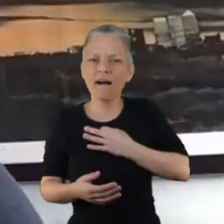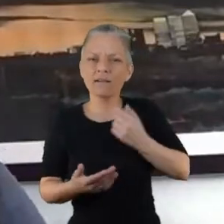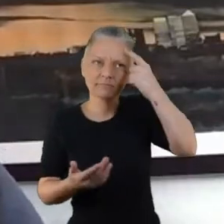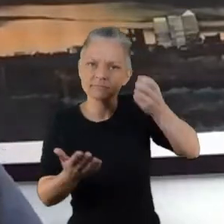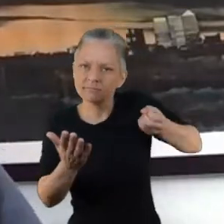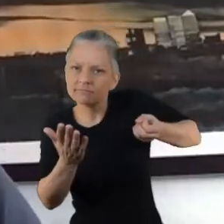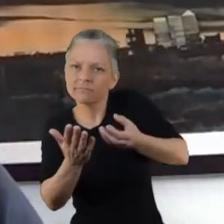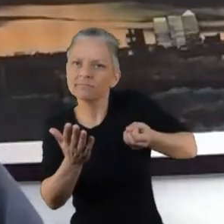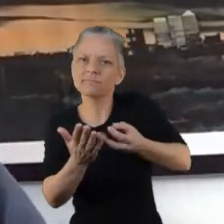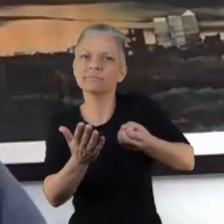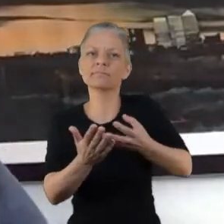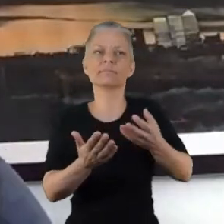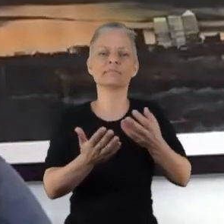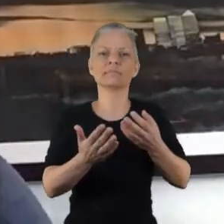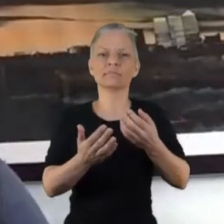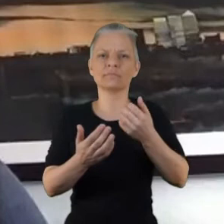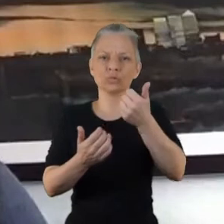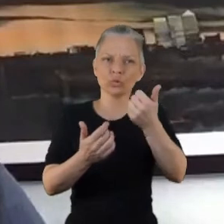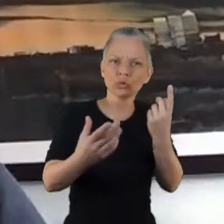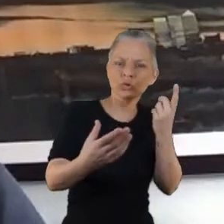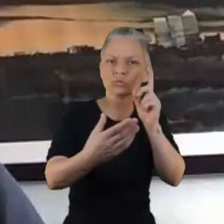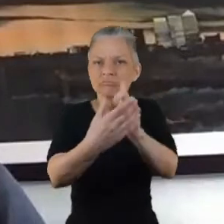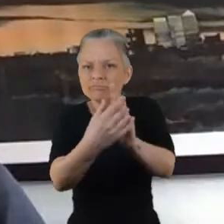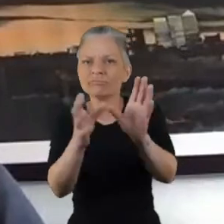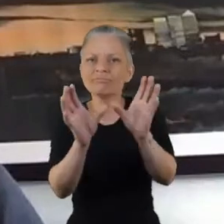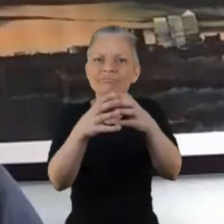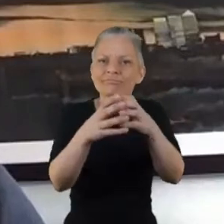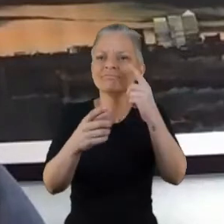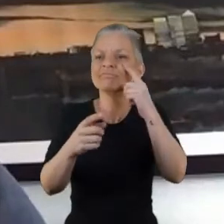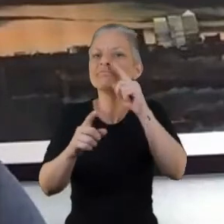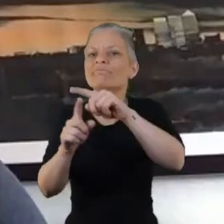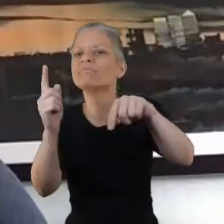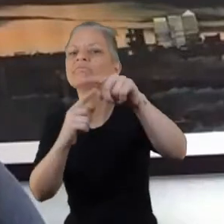I was just keen to have an input really myself because I've never been asked anything like that before.